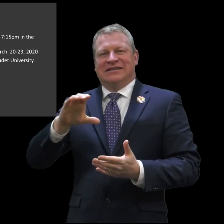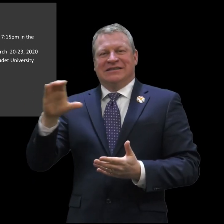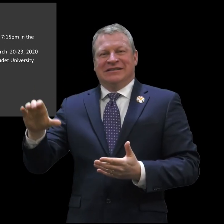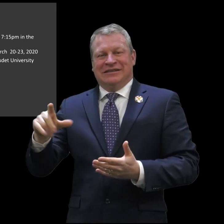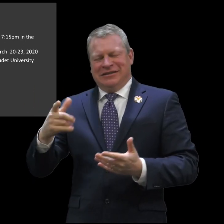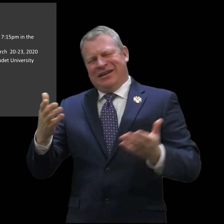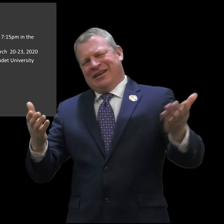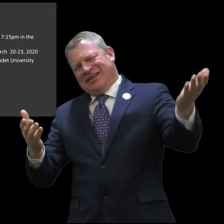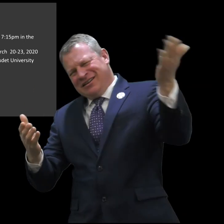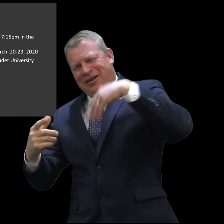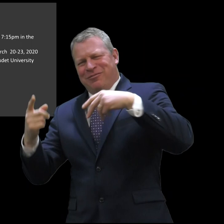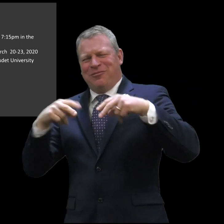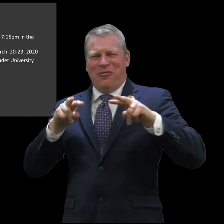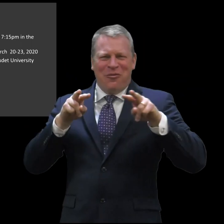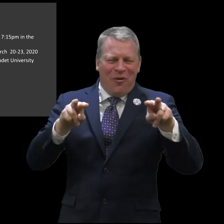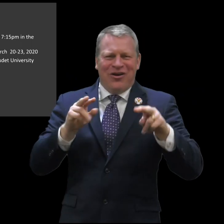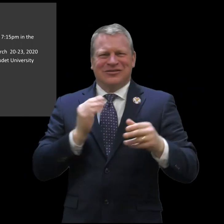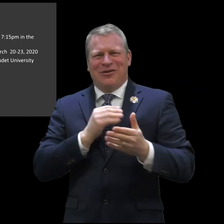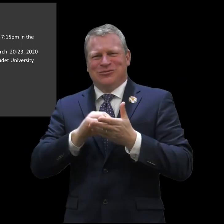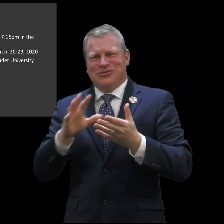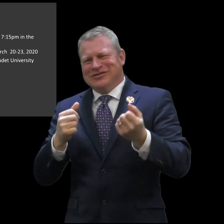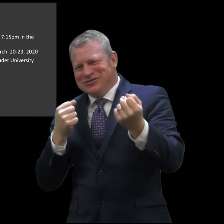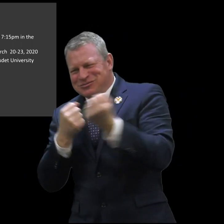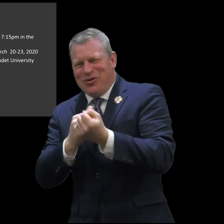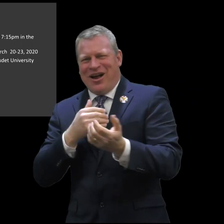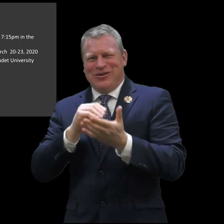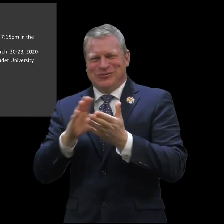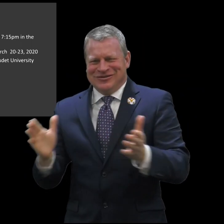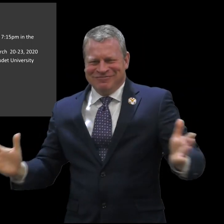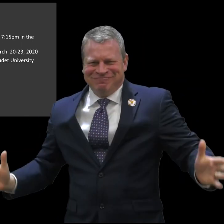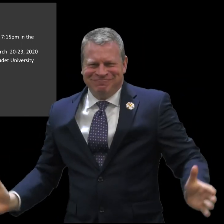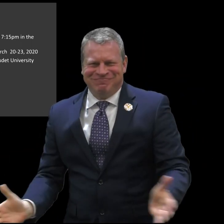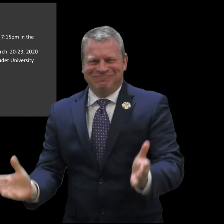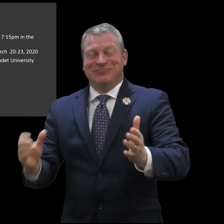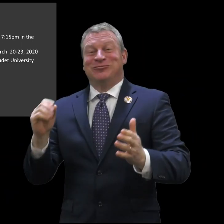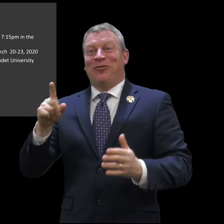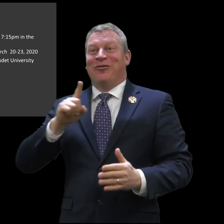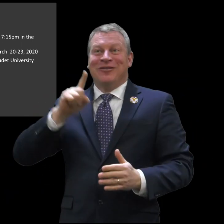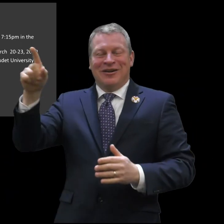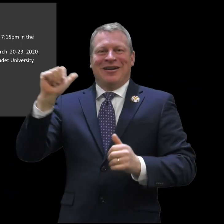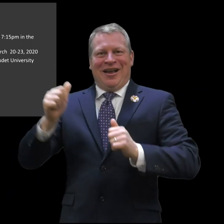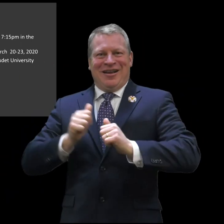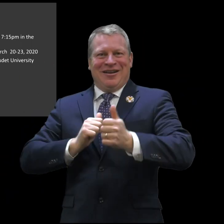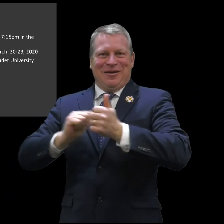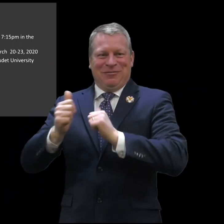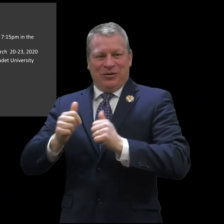Communication Center. Come watch and support our students that night. The East